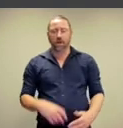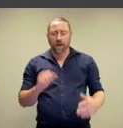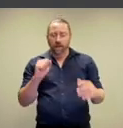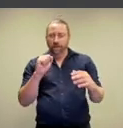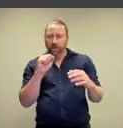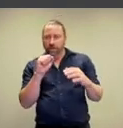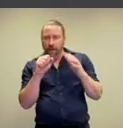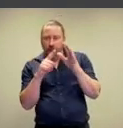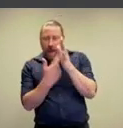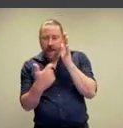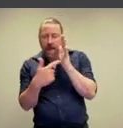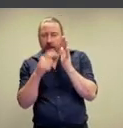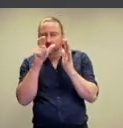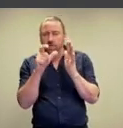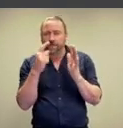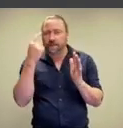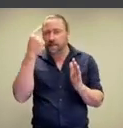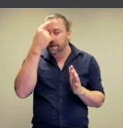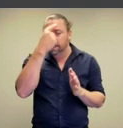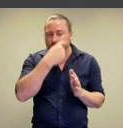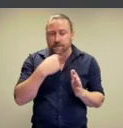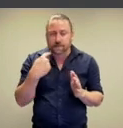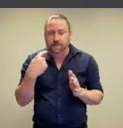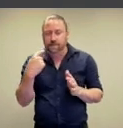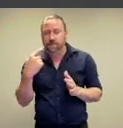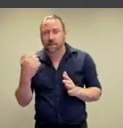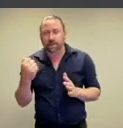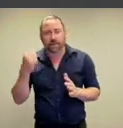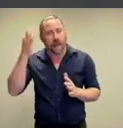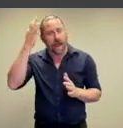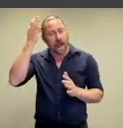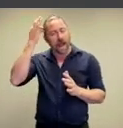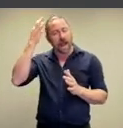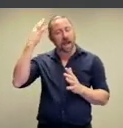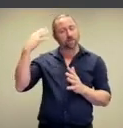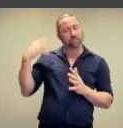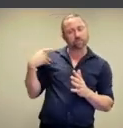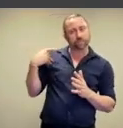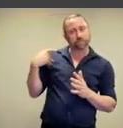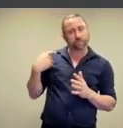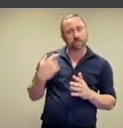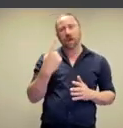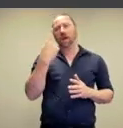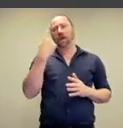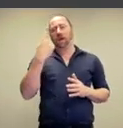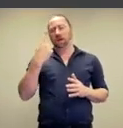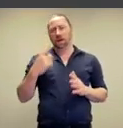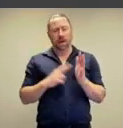So we can just make out the artist's